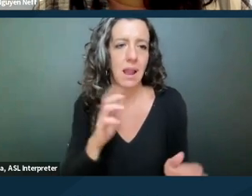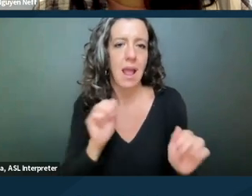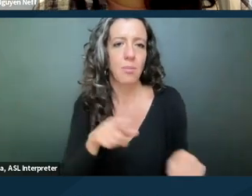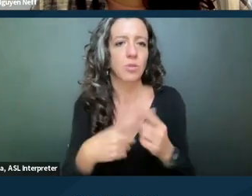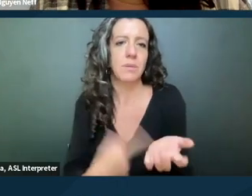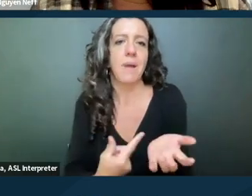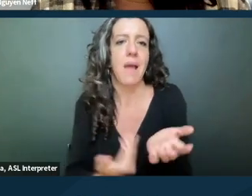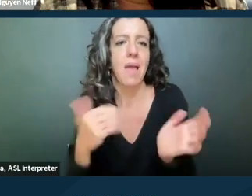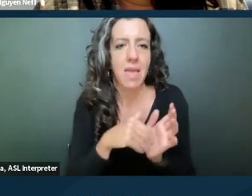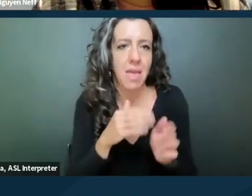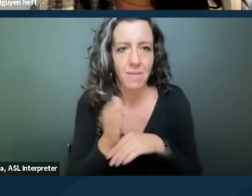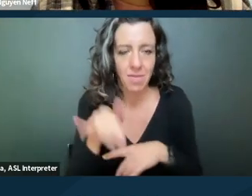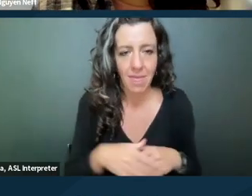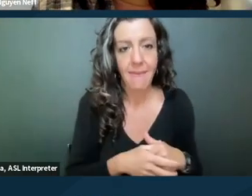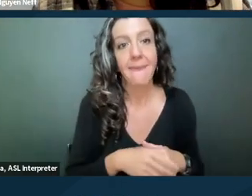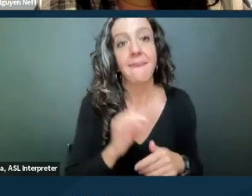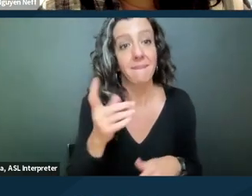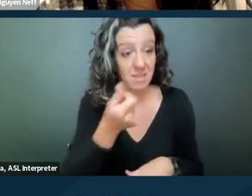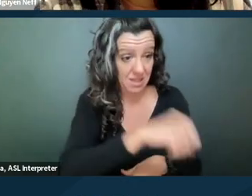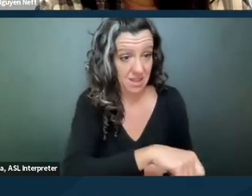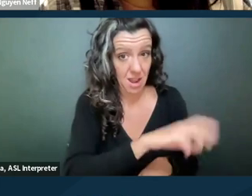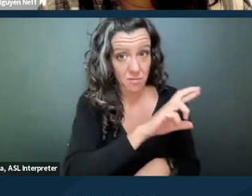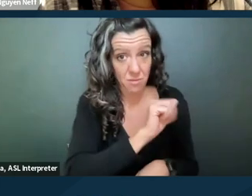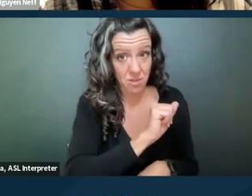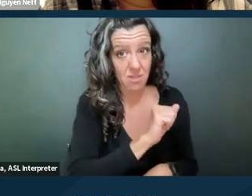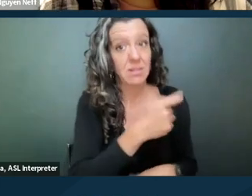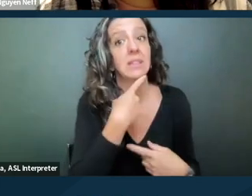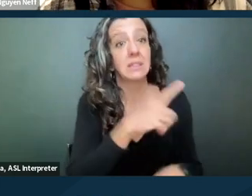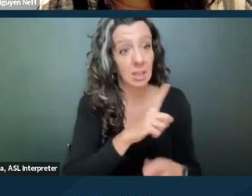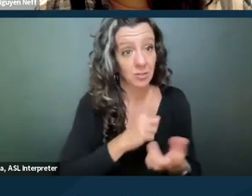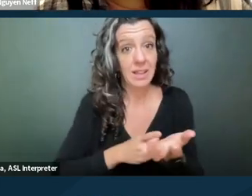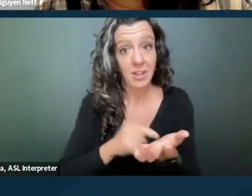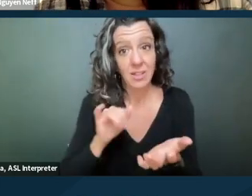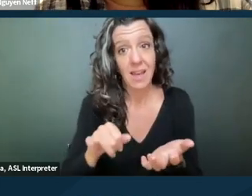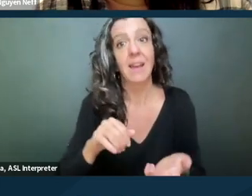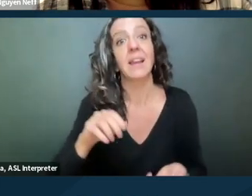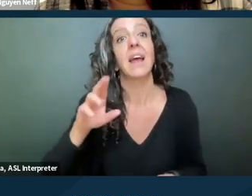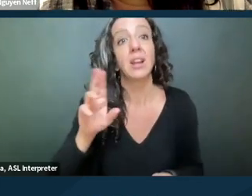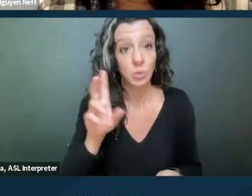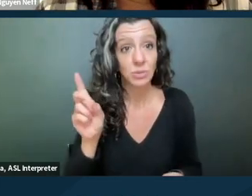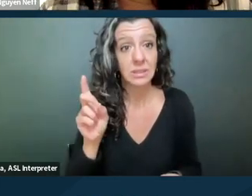So if you are denied a reasonable accommodation, you successfully litigate that in a UD, you know,